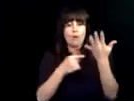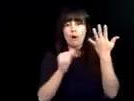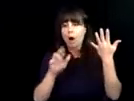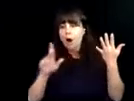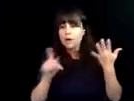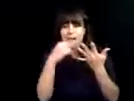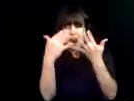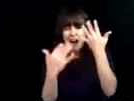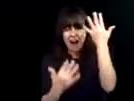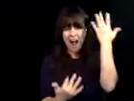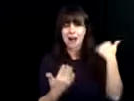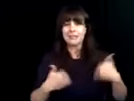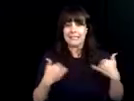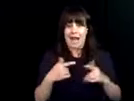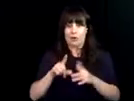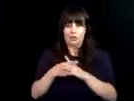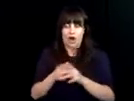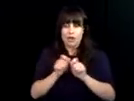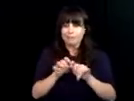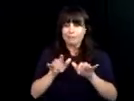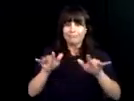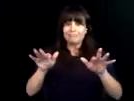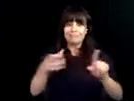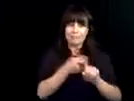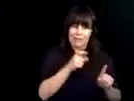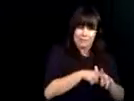delivering it to students across the country to